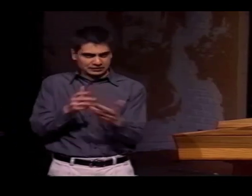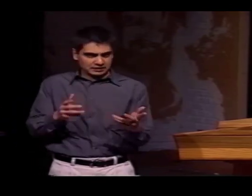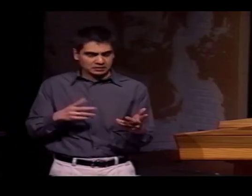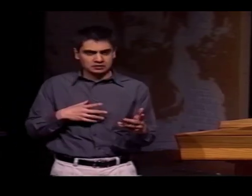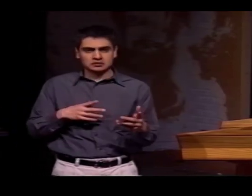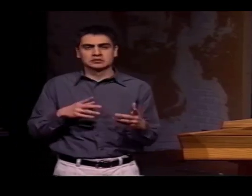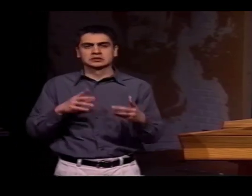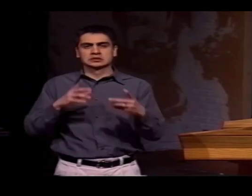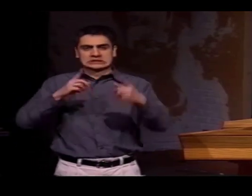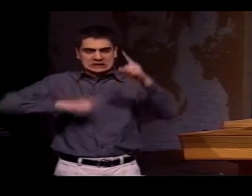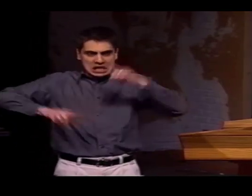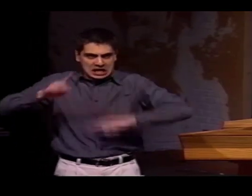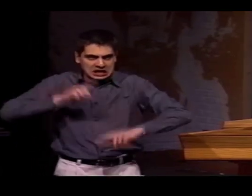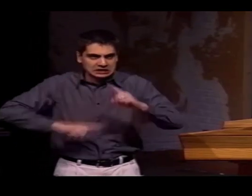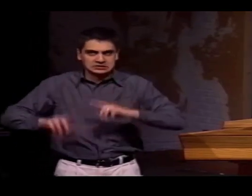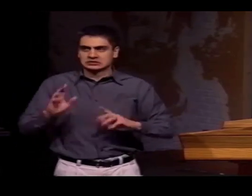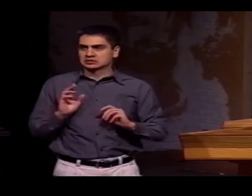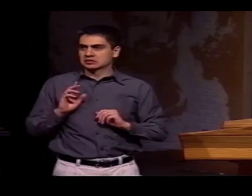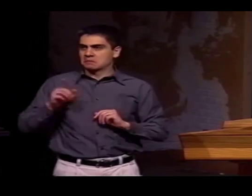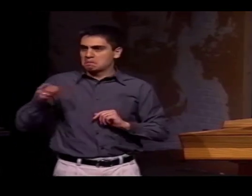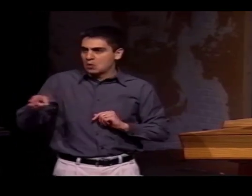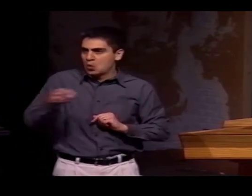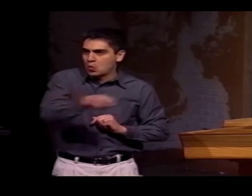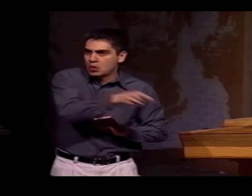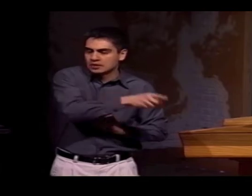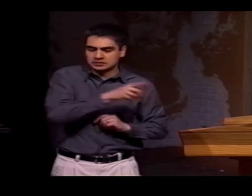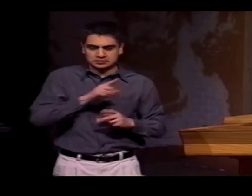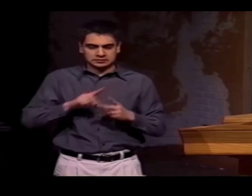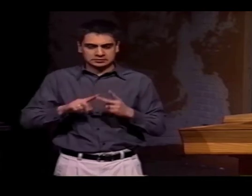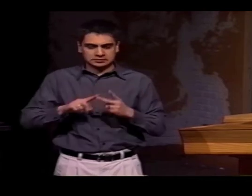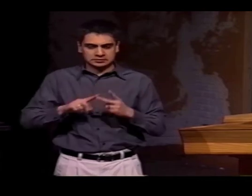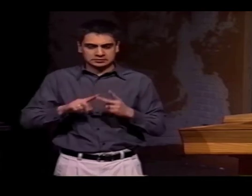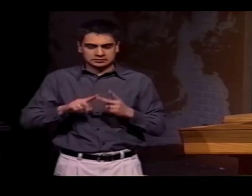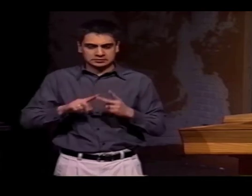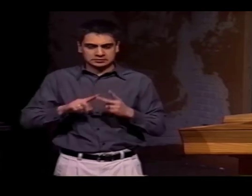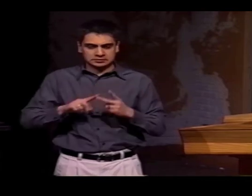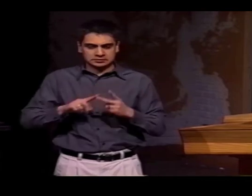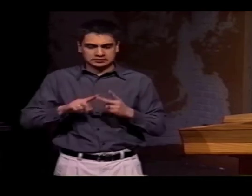NOW... REMEMBER WHEN WE WERE CATEGORIZING THINGS--